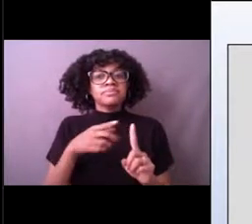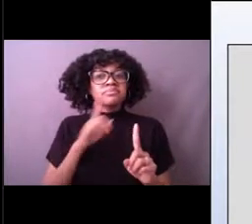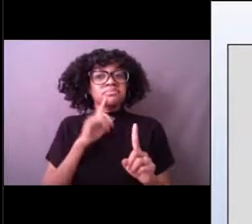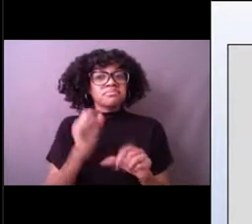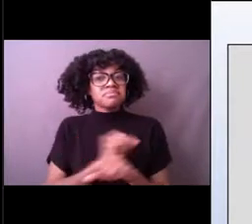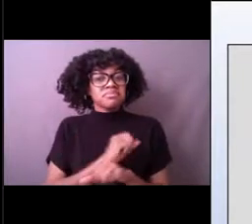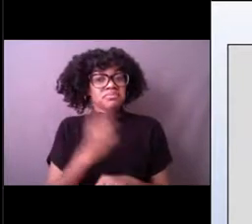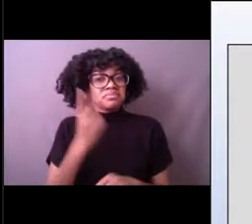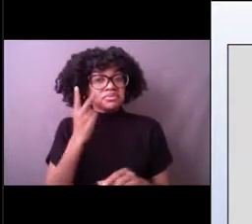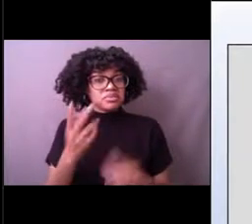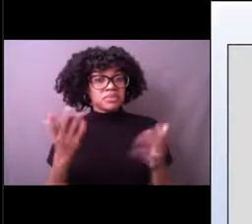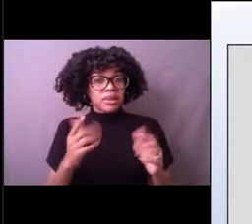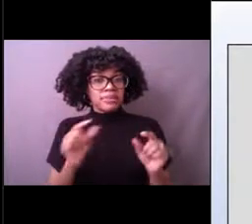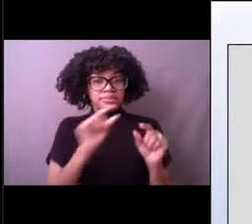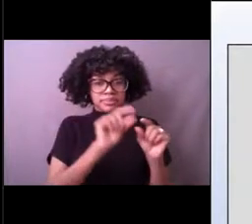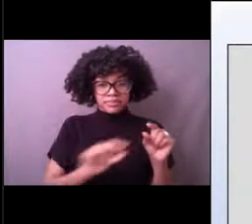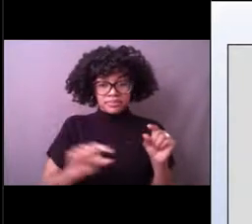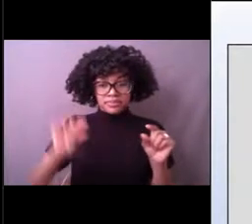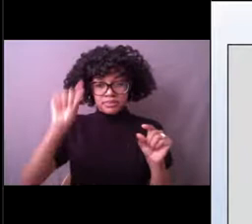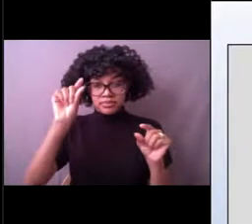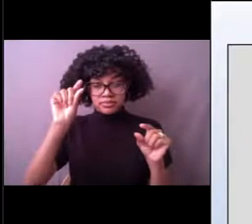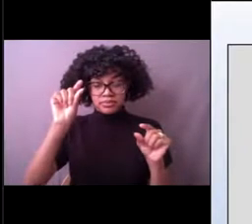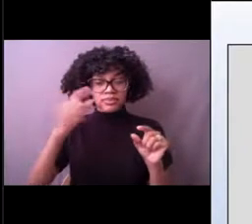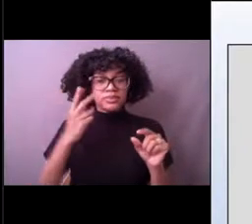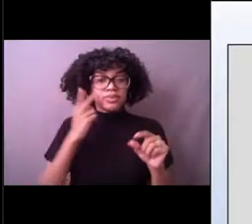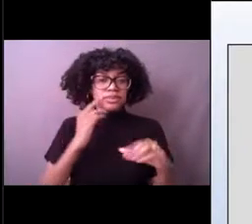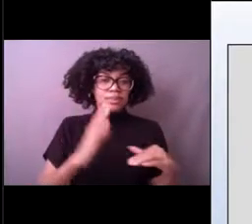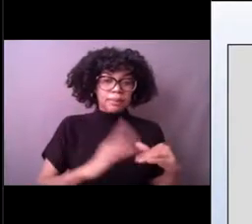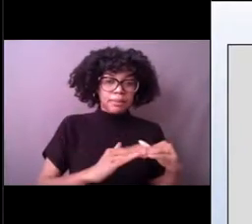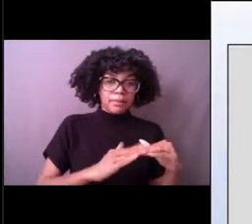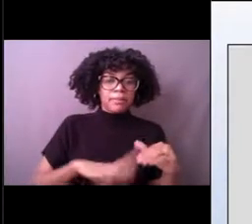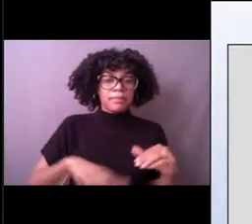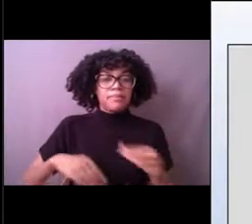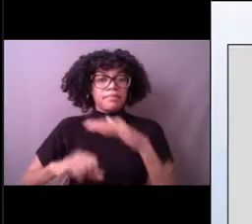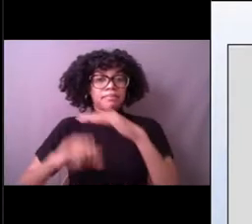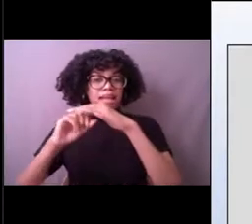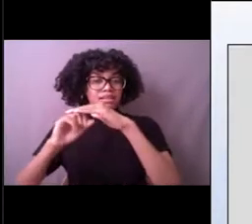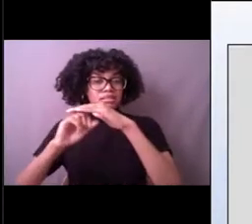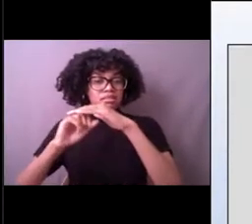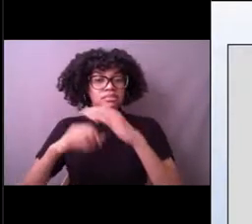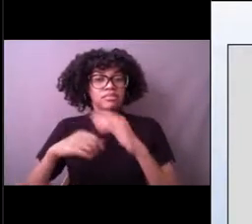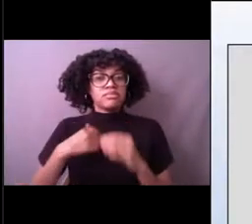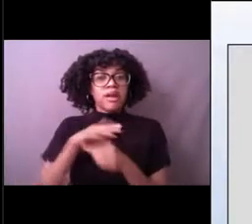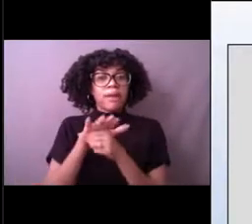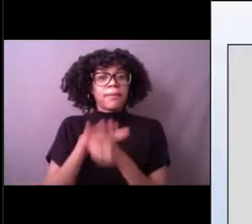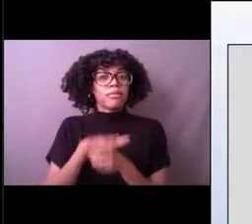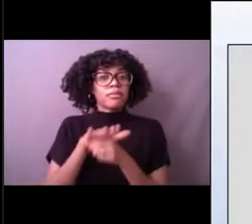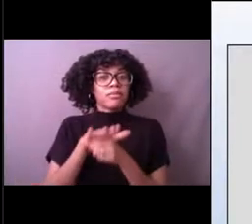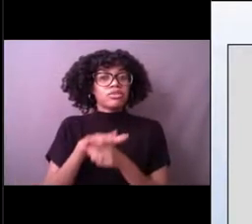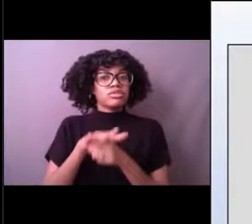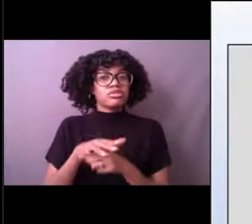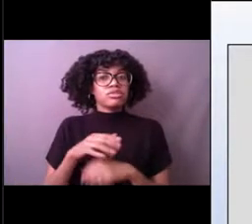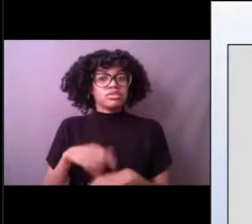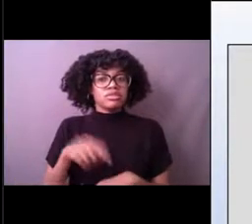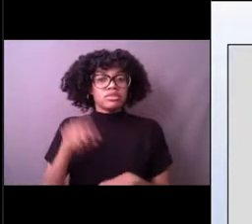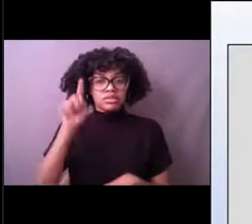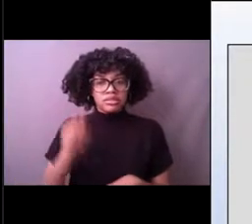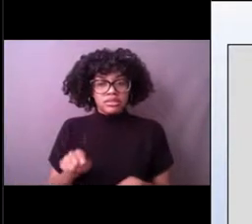the minimum or maximum observation. So for pressure, we were down at 959.2 millibars.